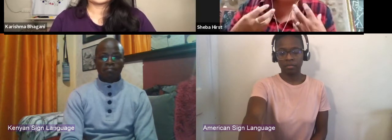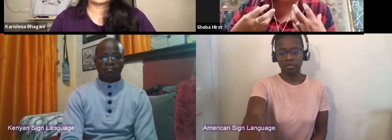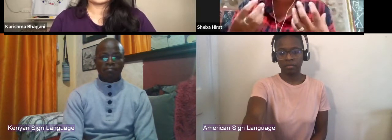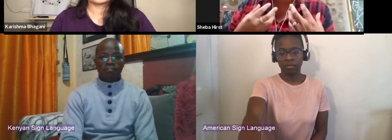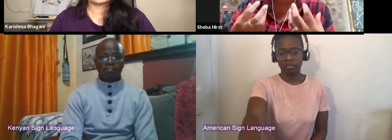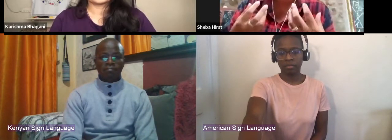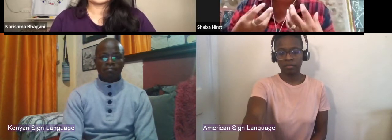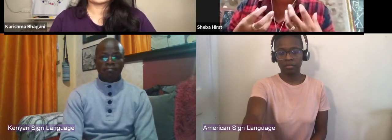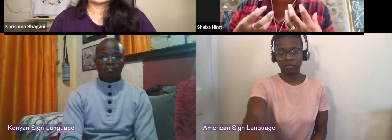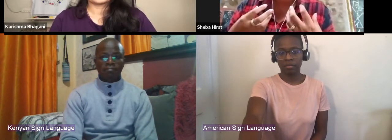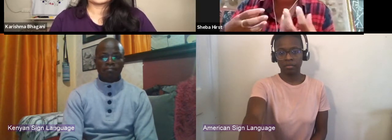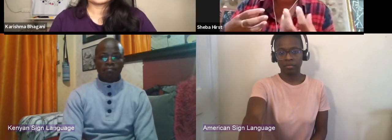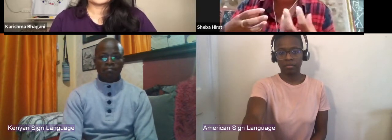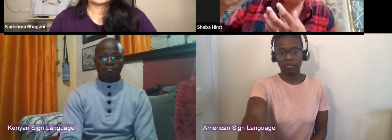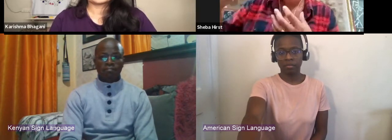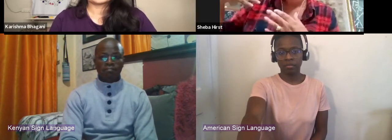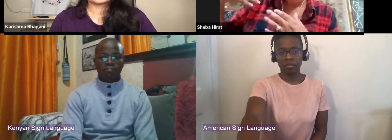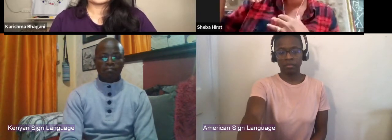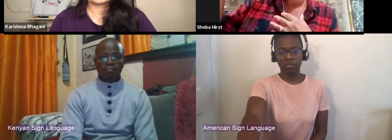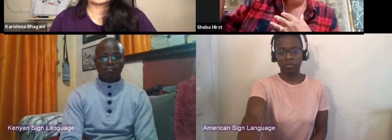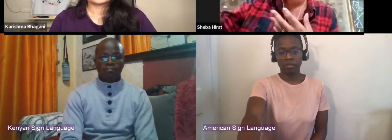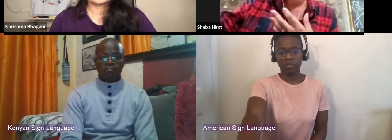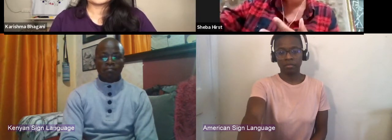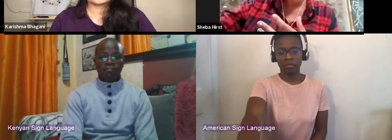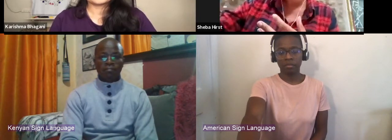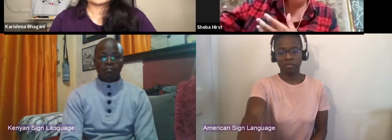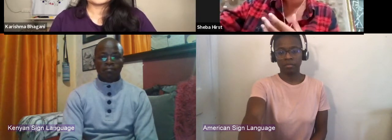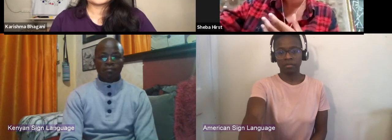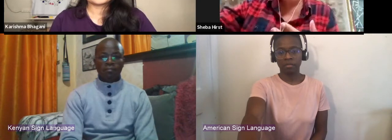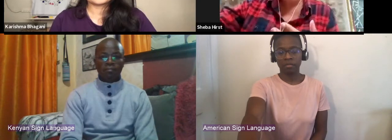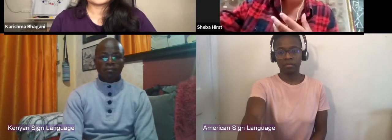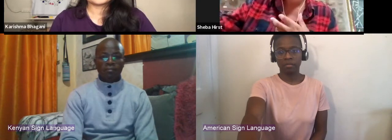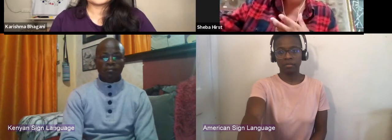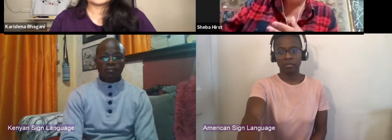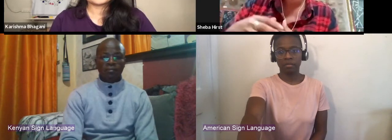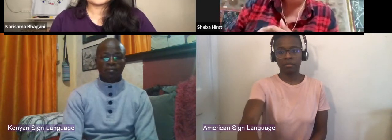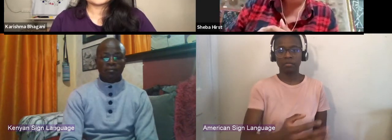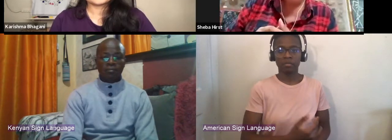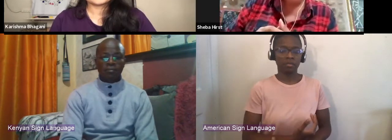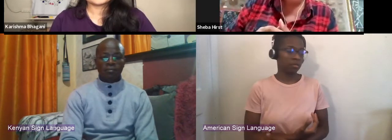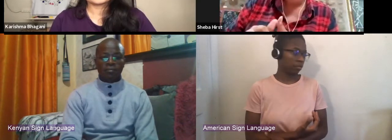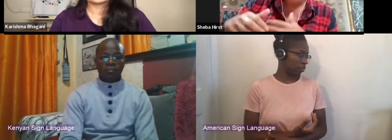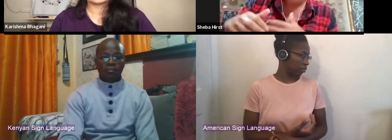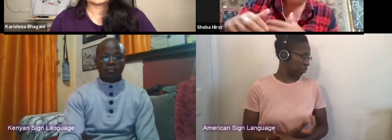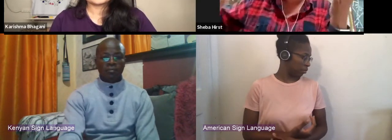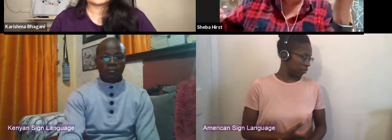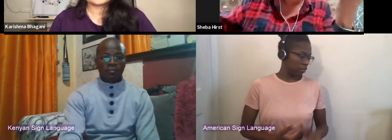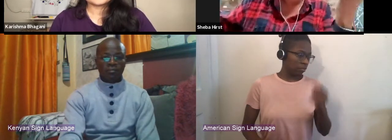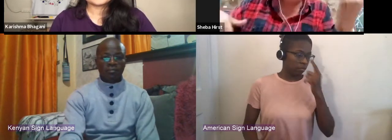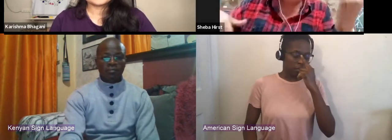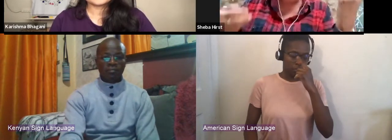from quite a young age, so that when you're faced with the expertise of Benjamin Kabaseke playing,